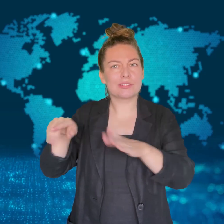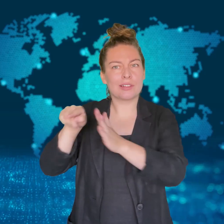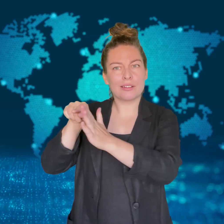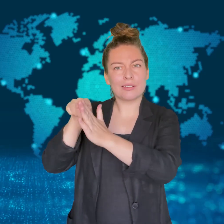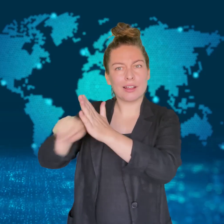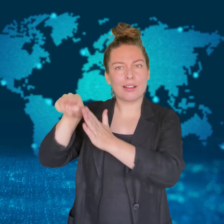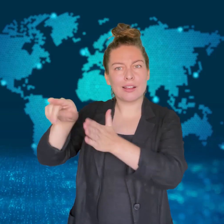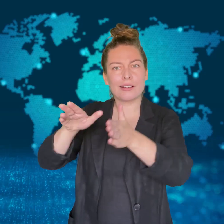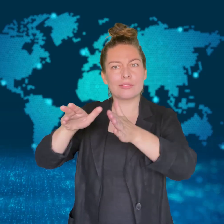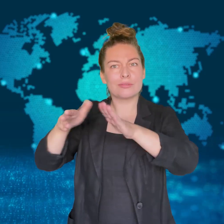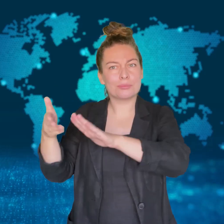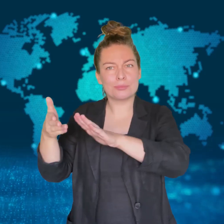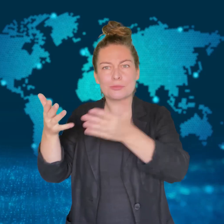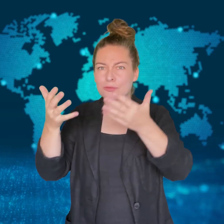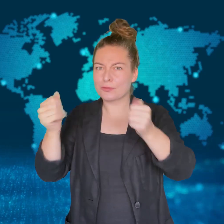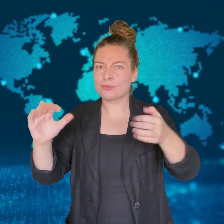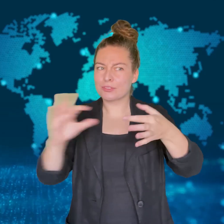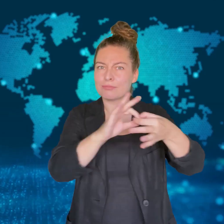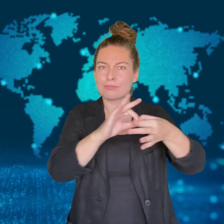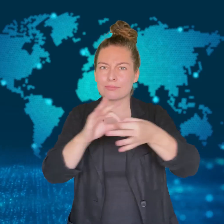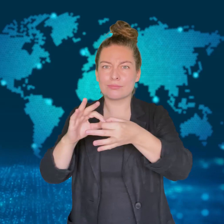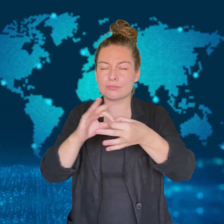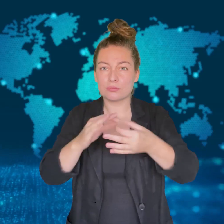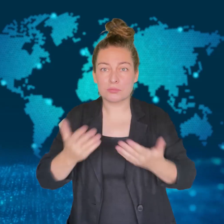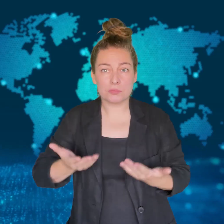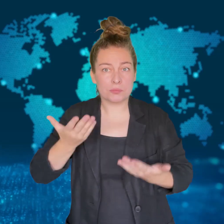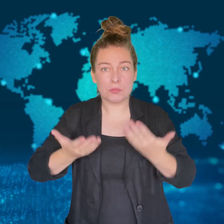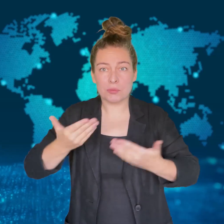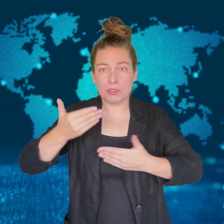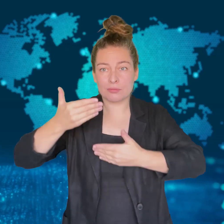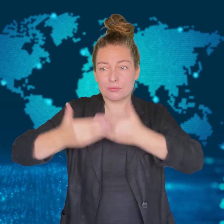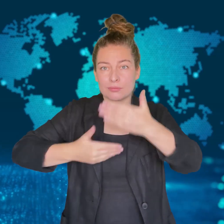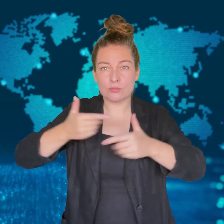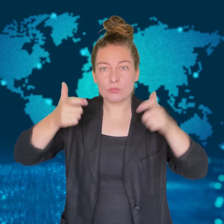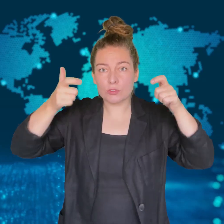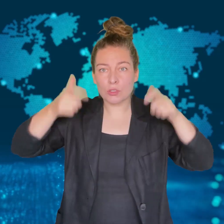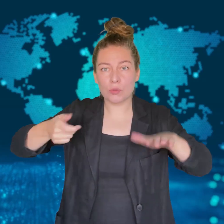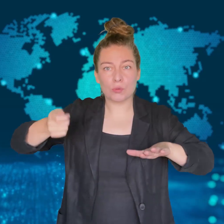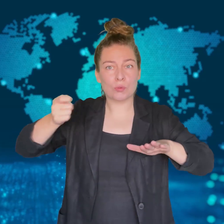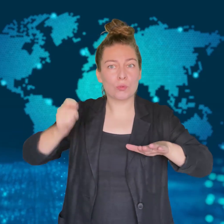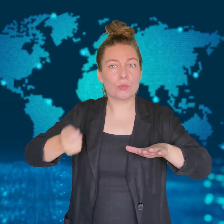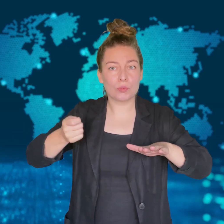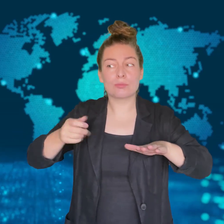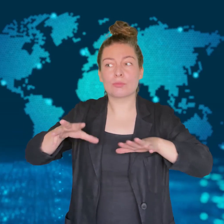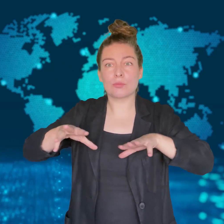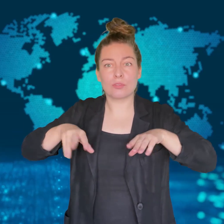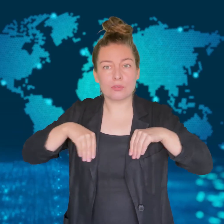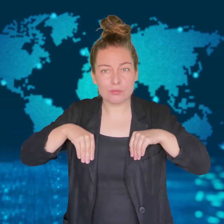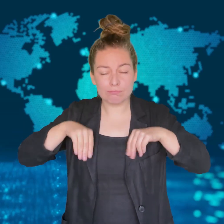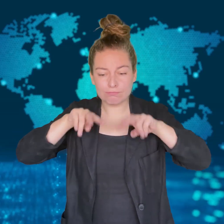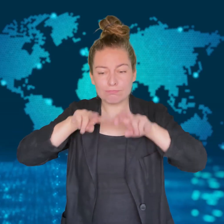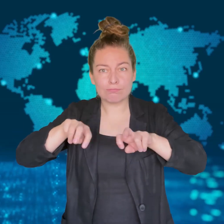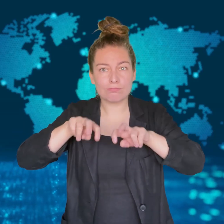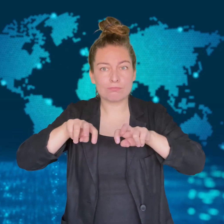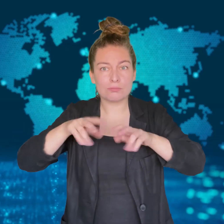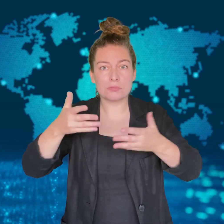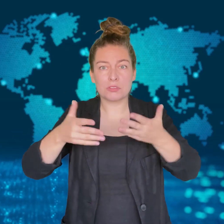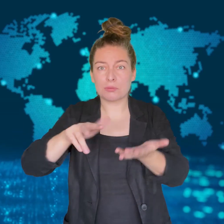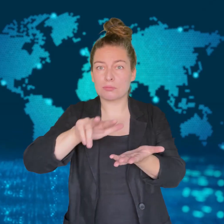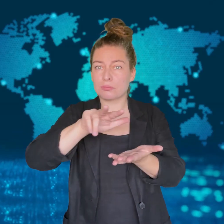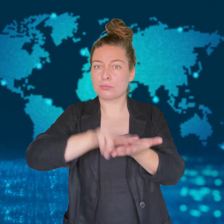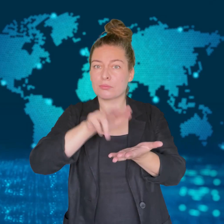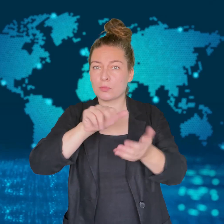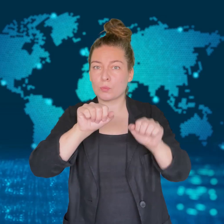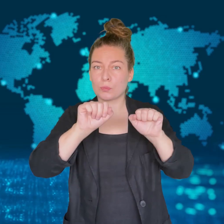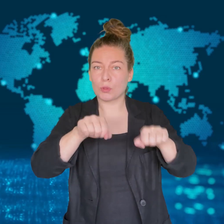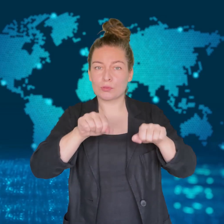Japan's former prime minister, Shinzo Abe, last year.